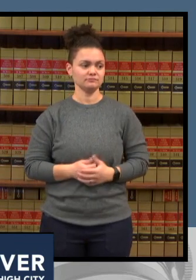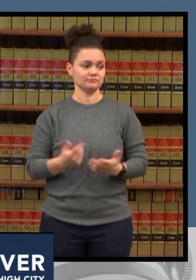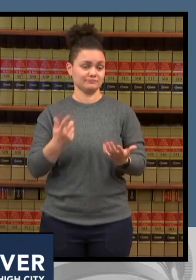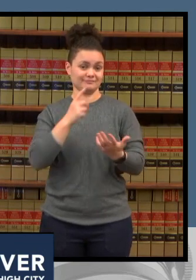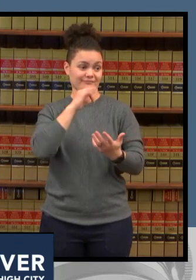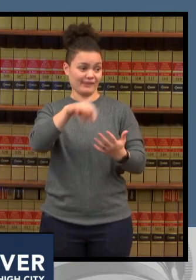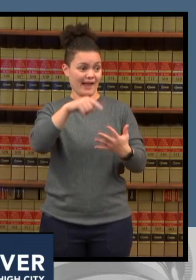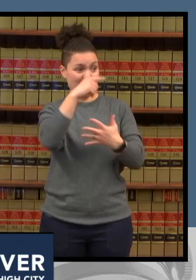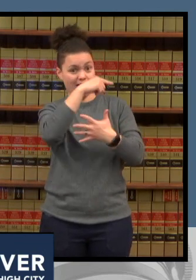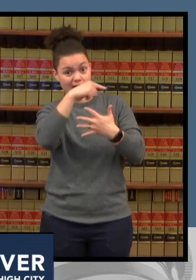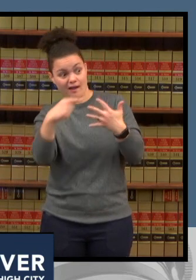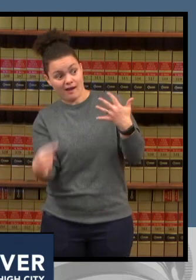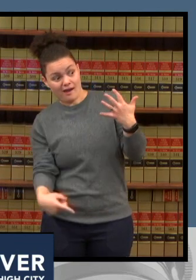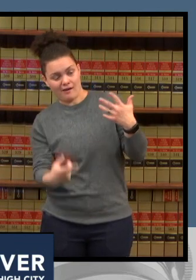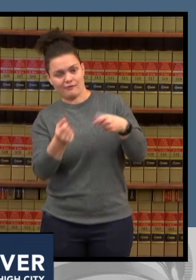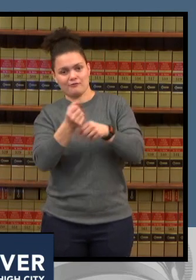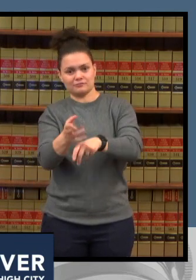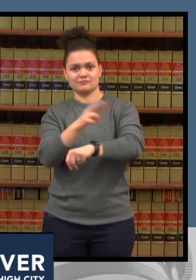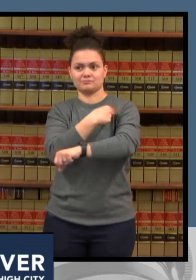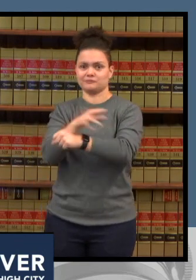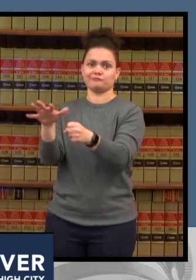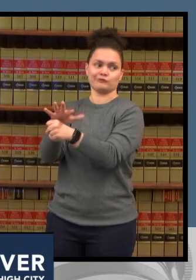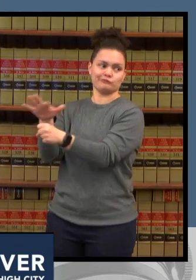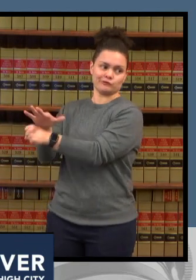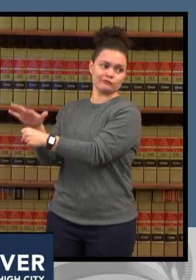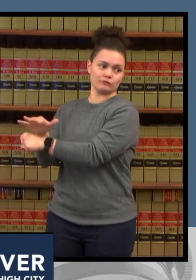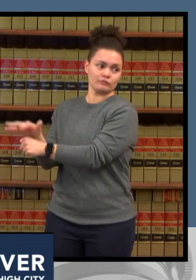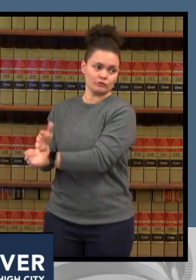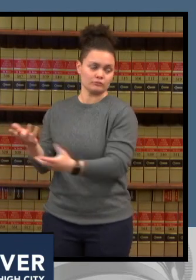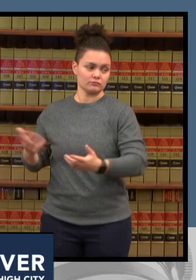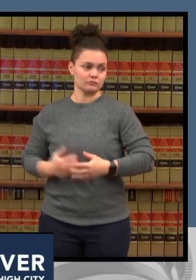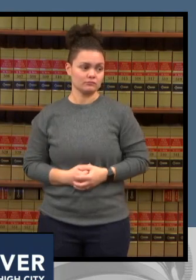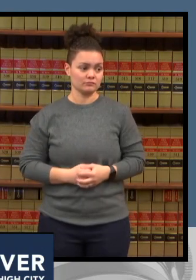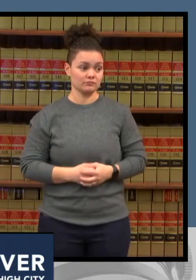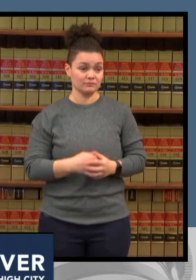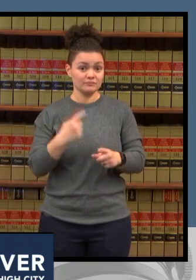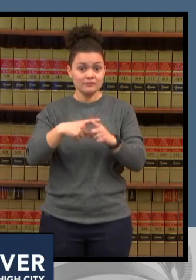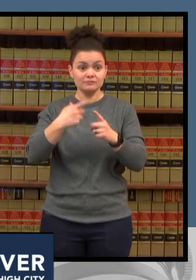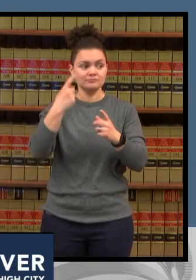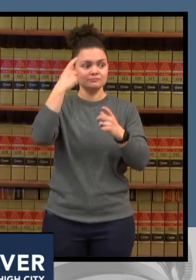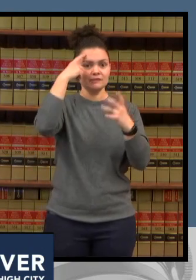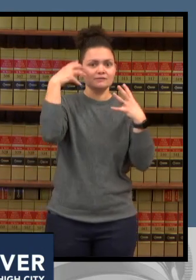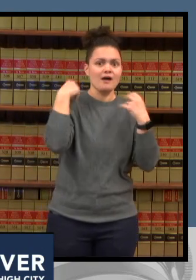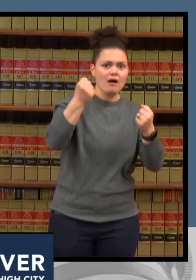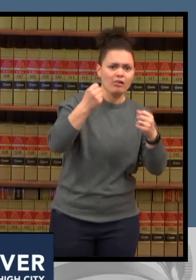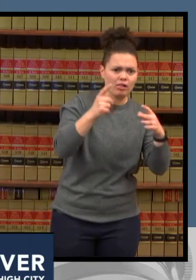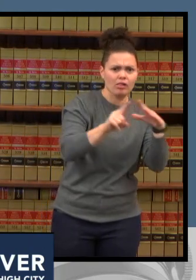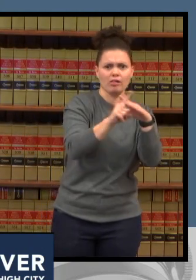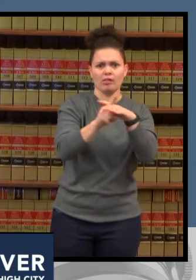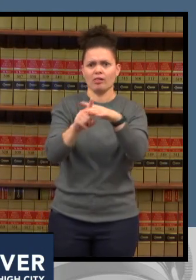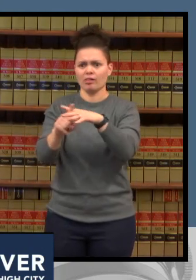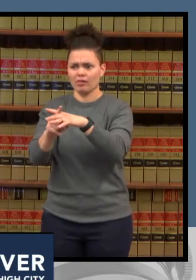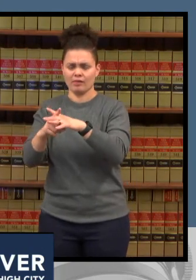spike in behavioral health patients as i mentioned earlier very yeah well said and my last comment is